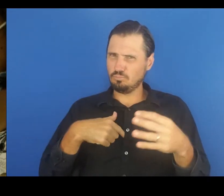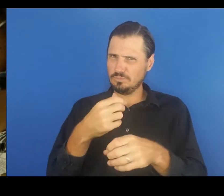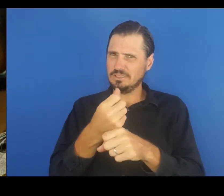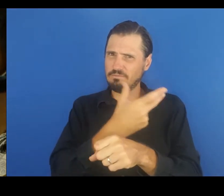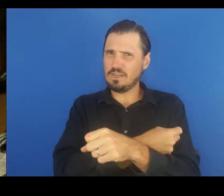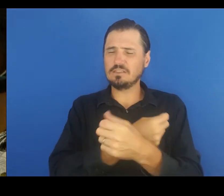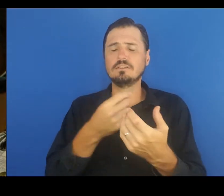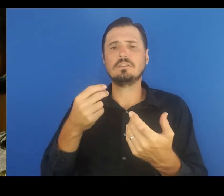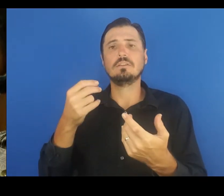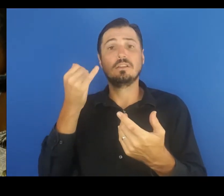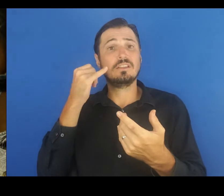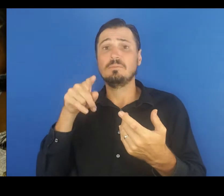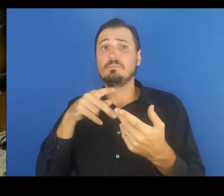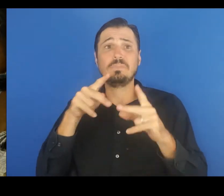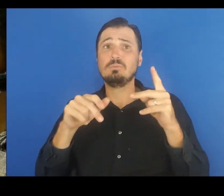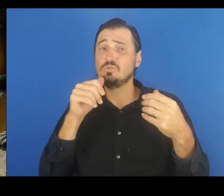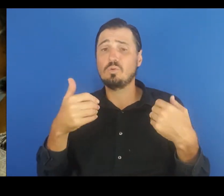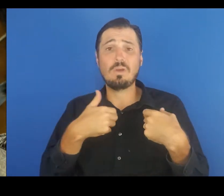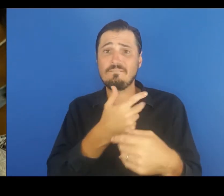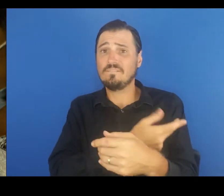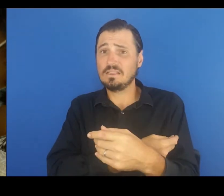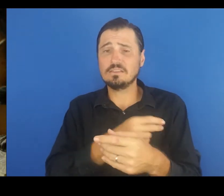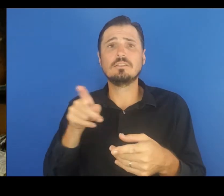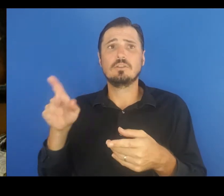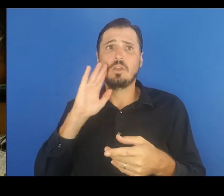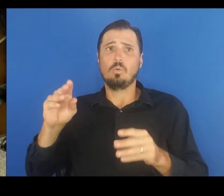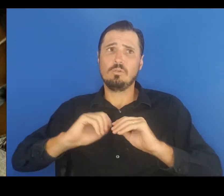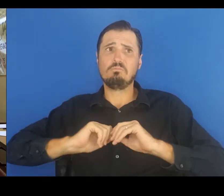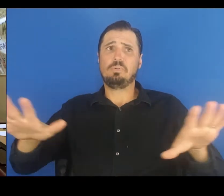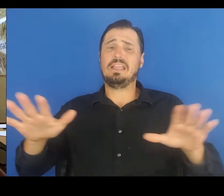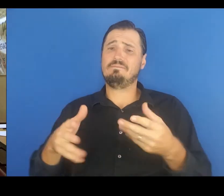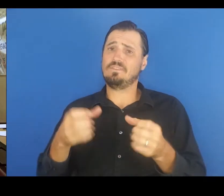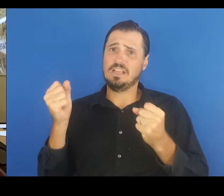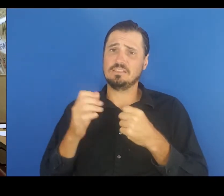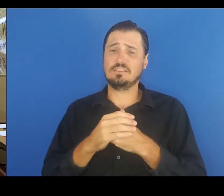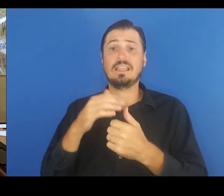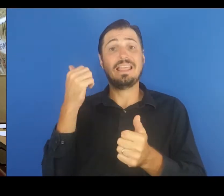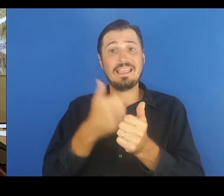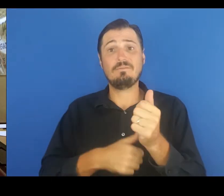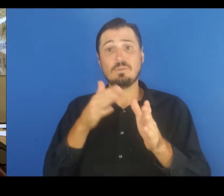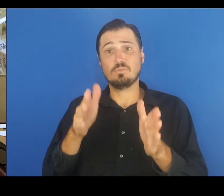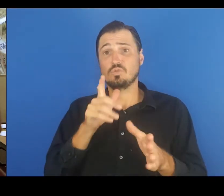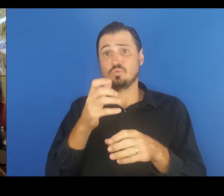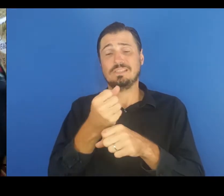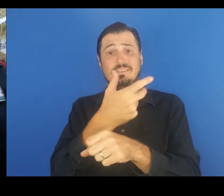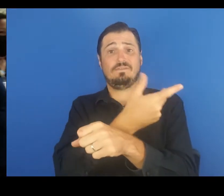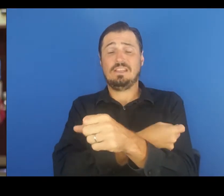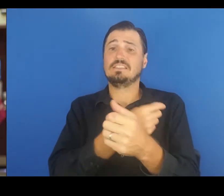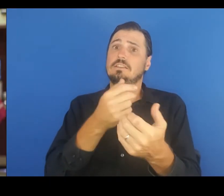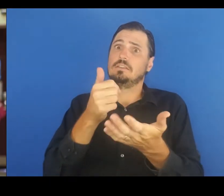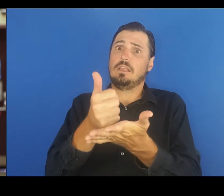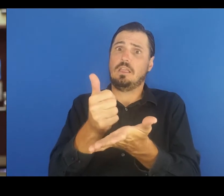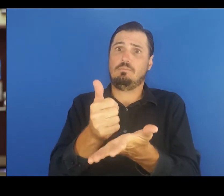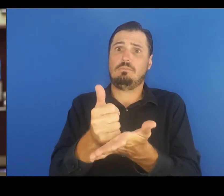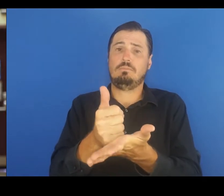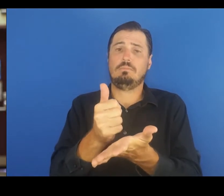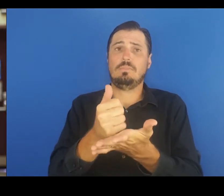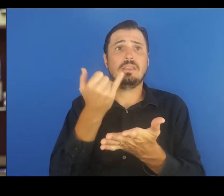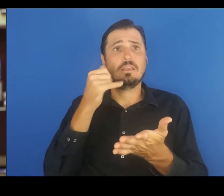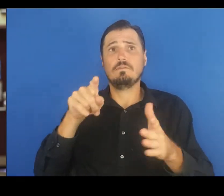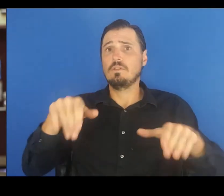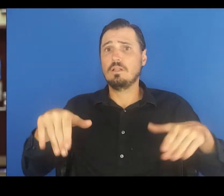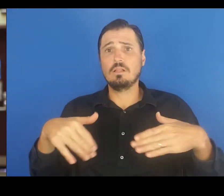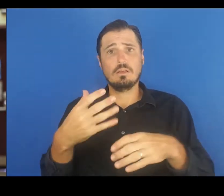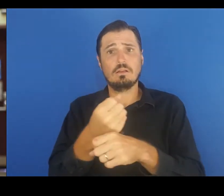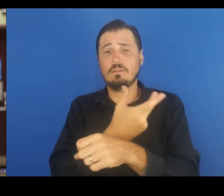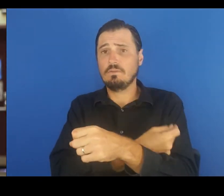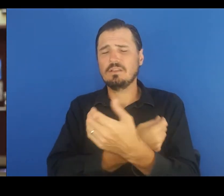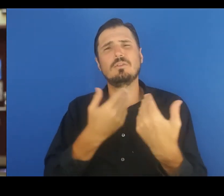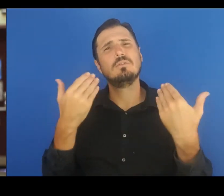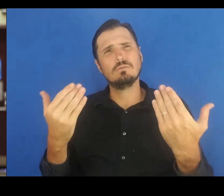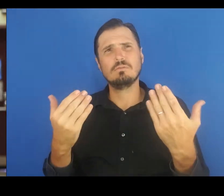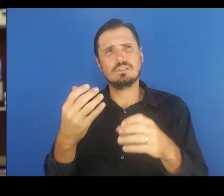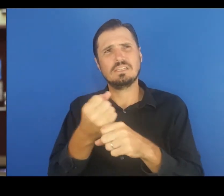rapidly in unvaccinated populations, so time is critical. Every vaccinated person makes a difference. If you haven’t been vaccinated yet, please consider doing it to protect someone you